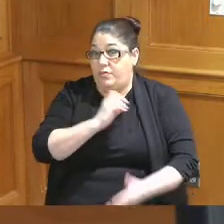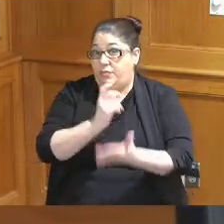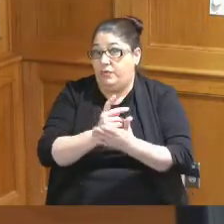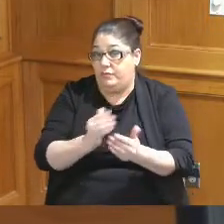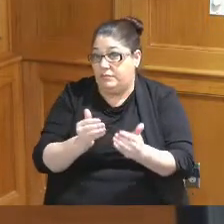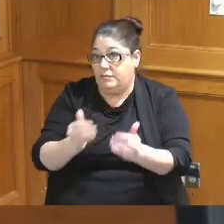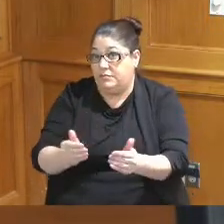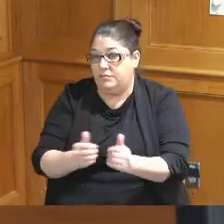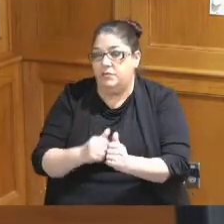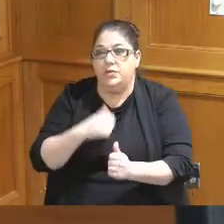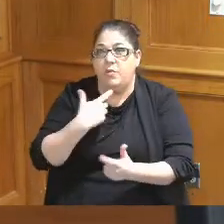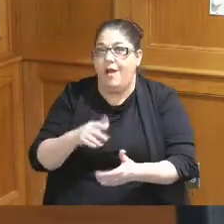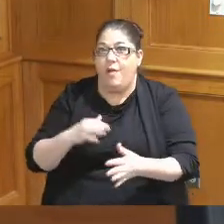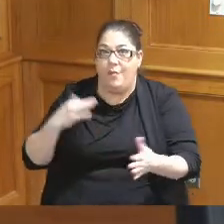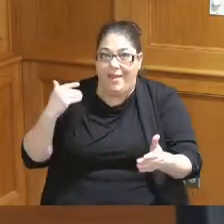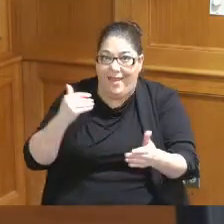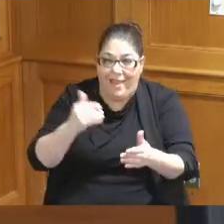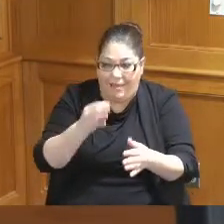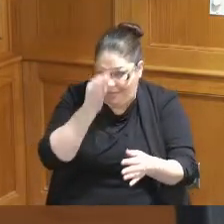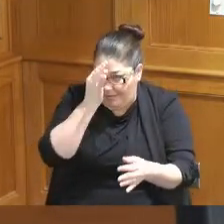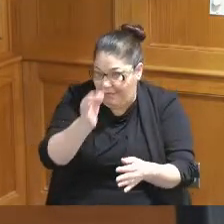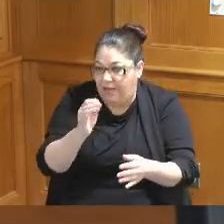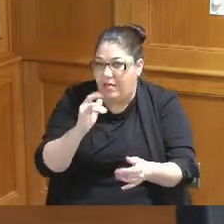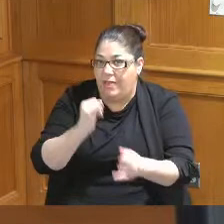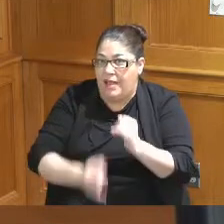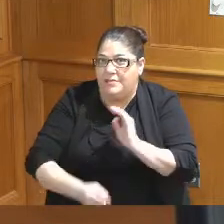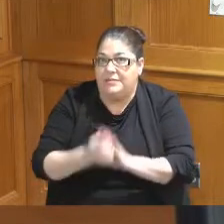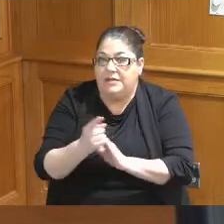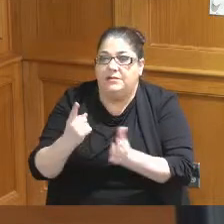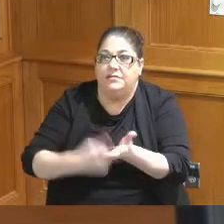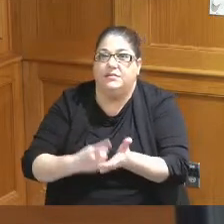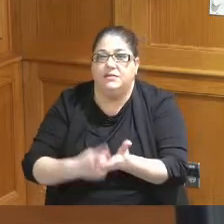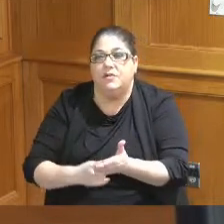something we wanted to wait until things started to come in and have that conversation there